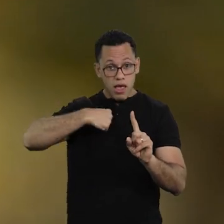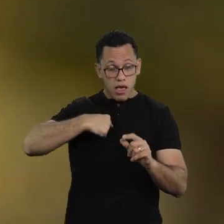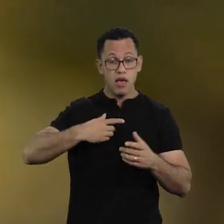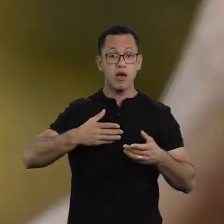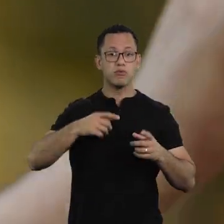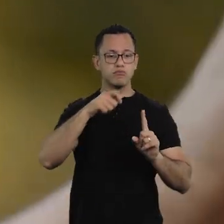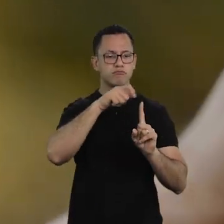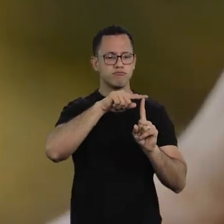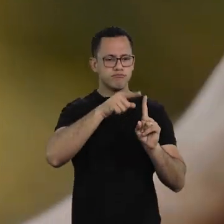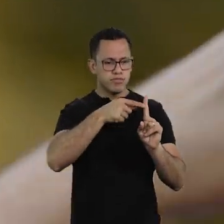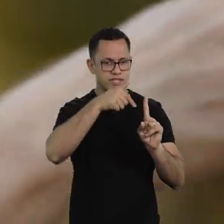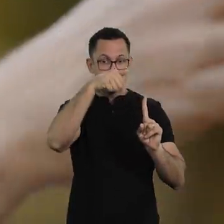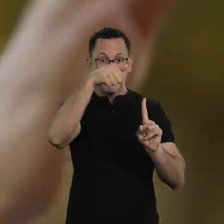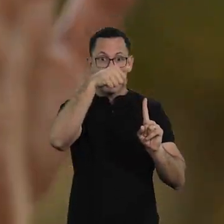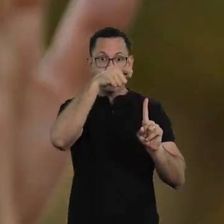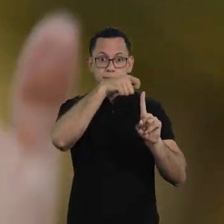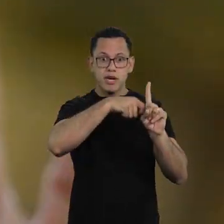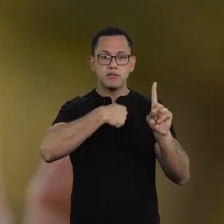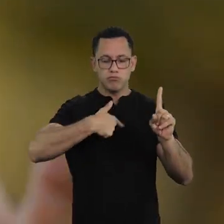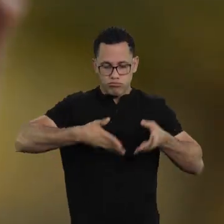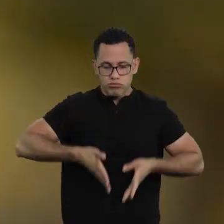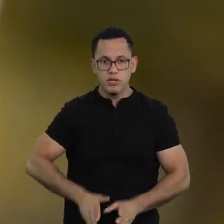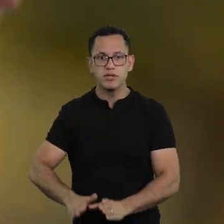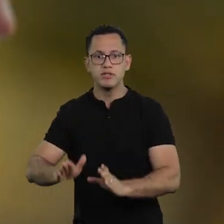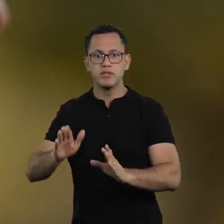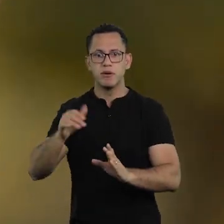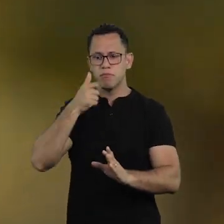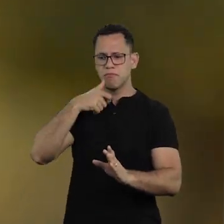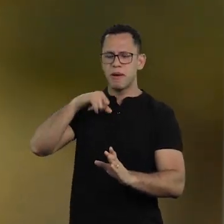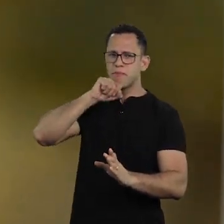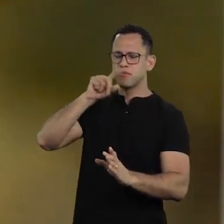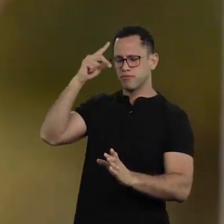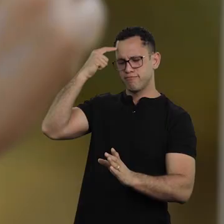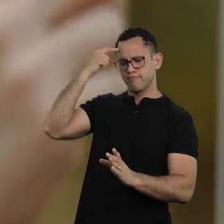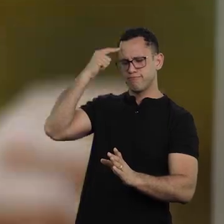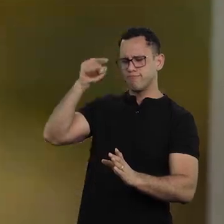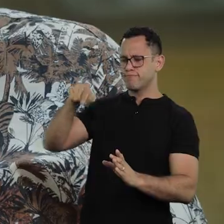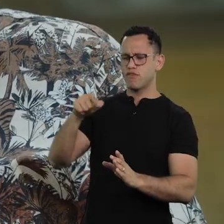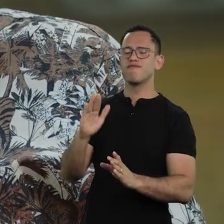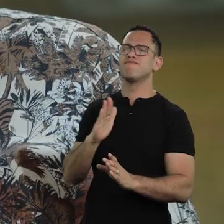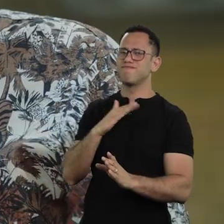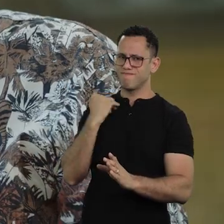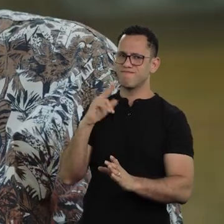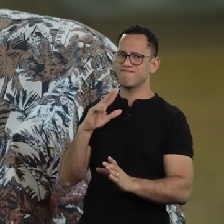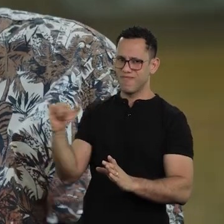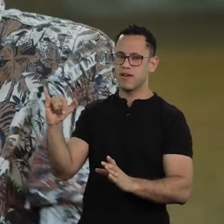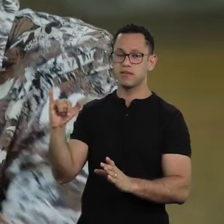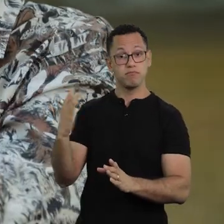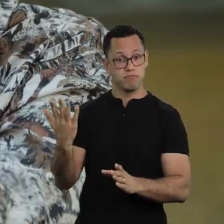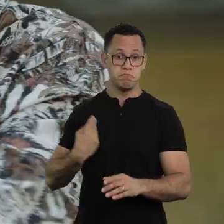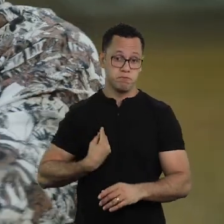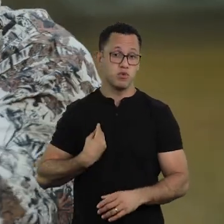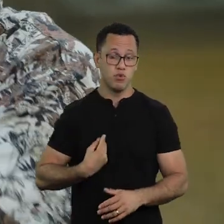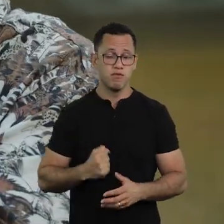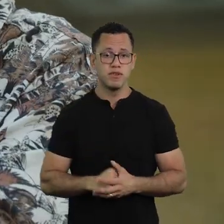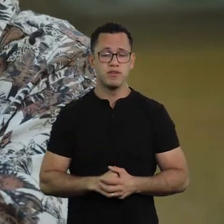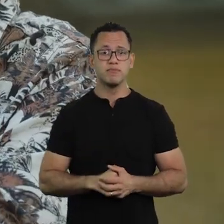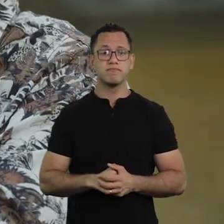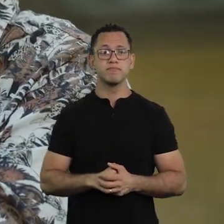And I was born in the 7th month, she said “This one won't live,” there was this thing: "It won't survive.” Every family has a story like this.